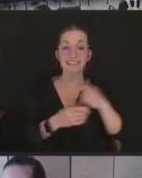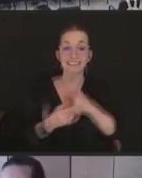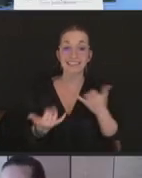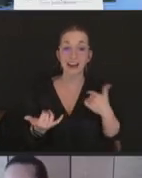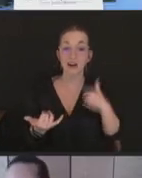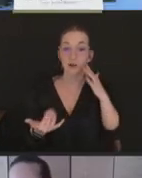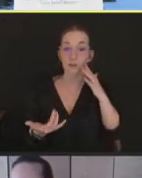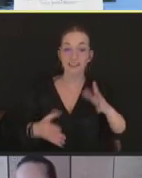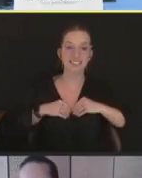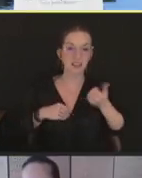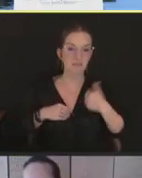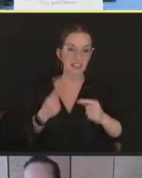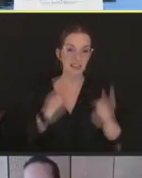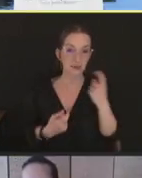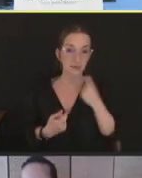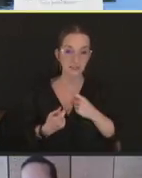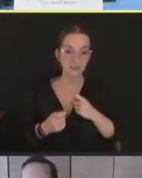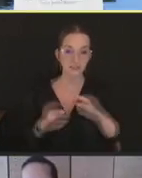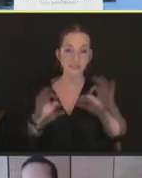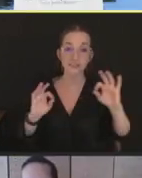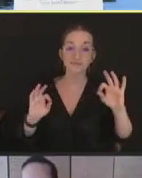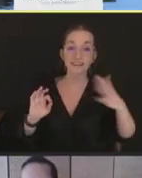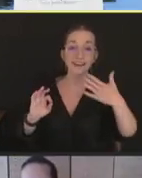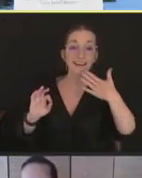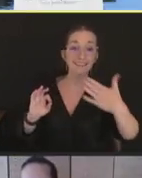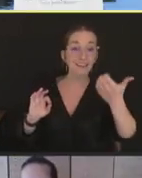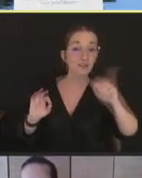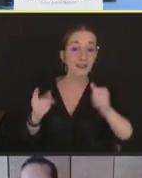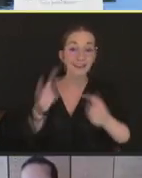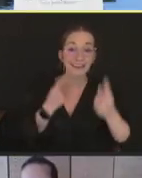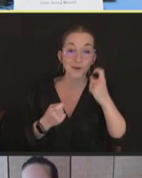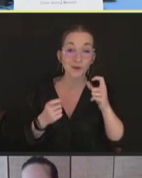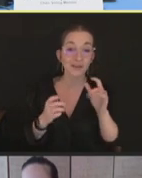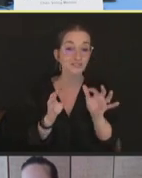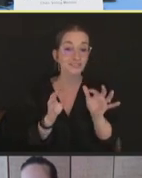Thank you, Dr. Sylte. Are there any questions or comments from those on the Committee?